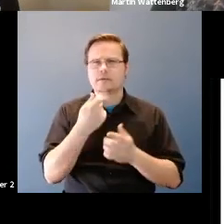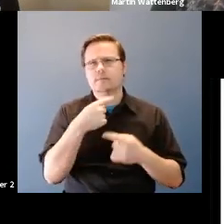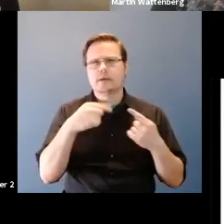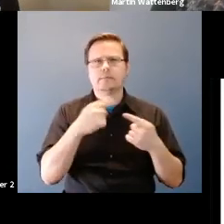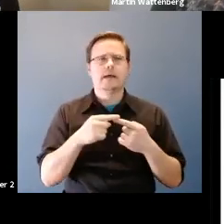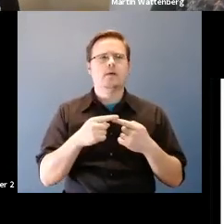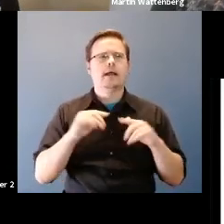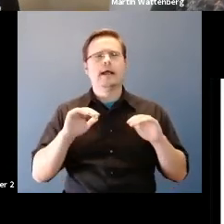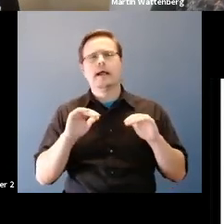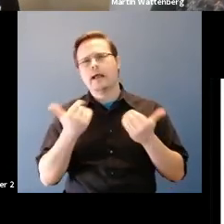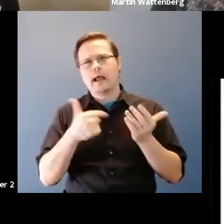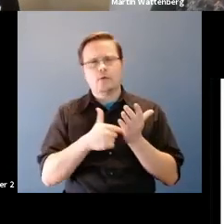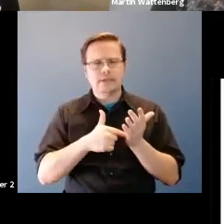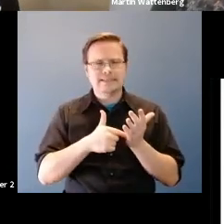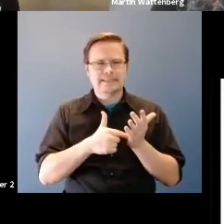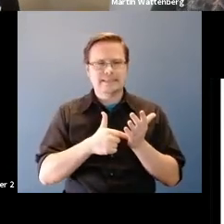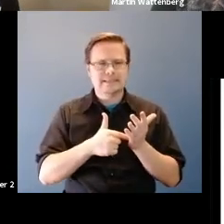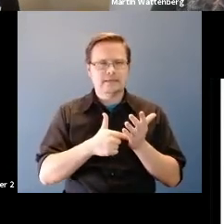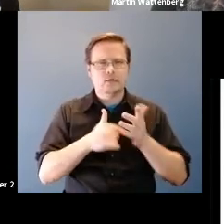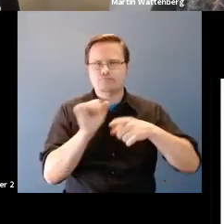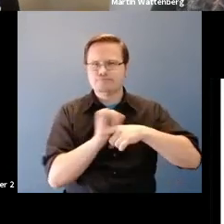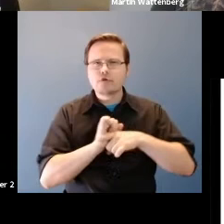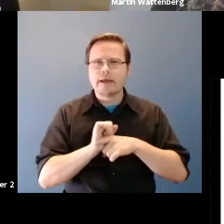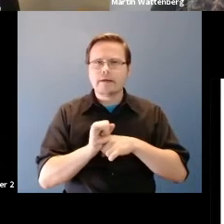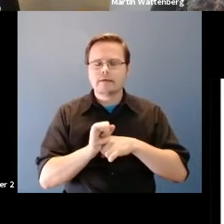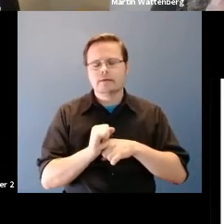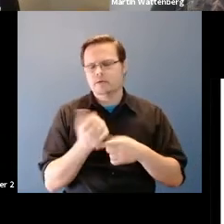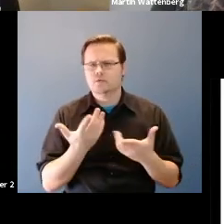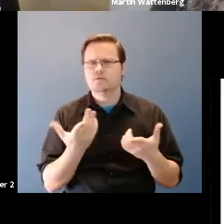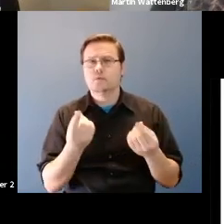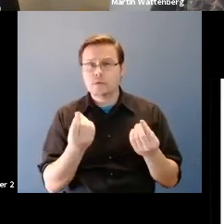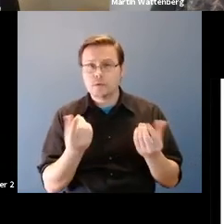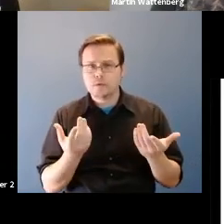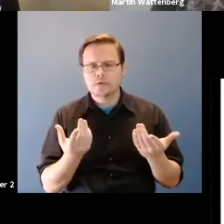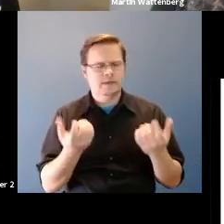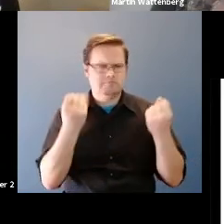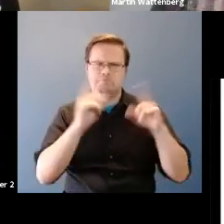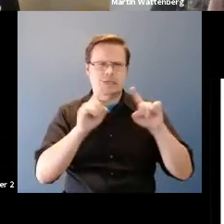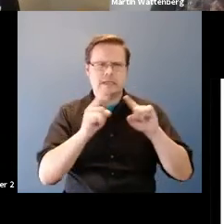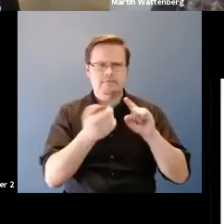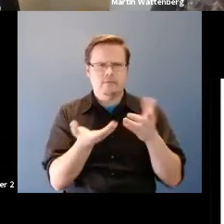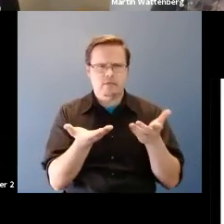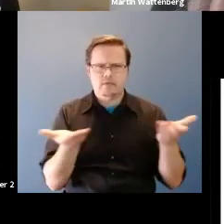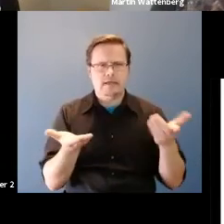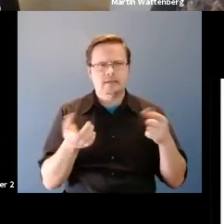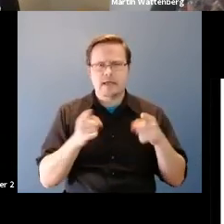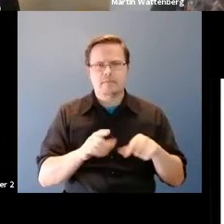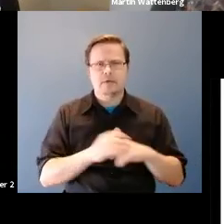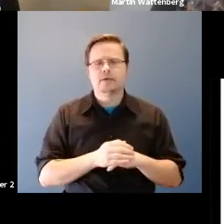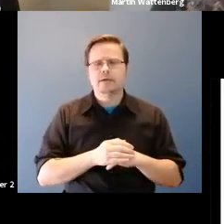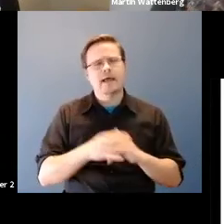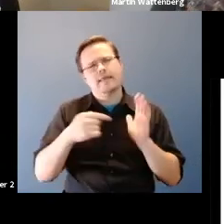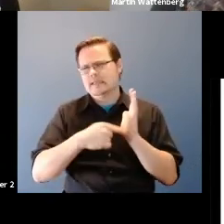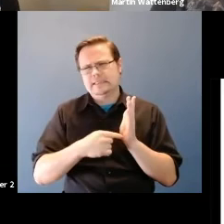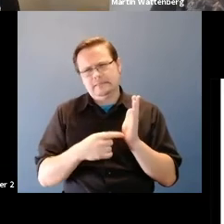Martin Wattenberg: How these things are trained basically what they do is there there's a bunch of things going on, and this is all going to be an over simplification in the interest of time.